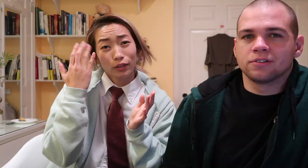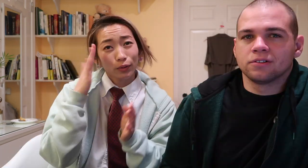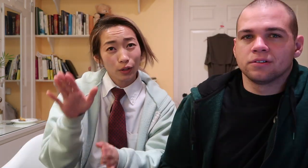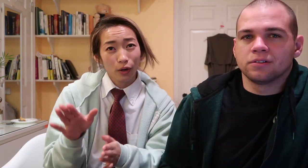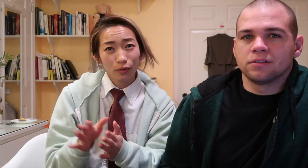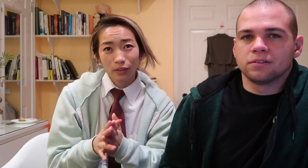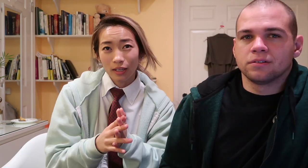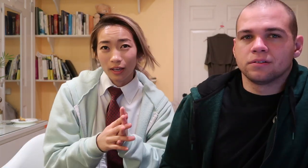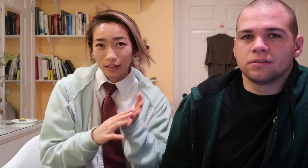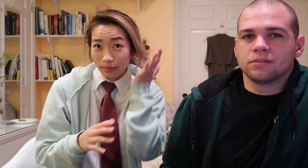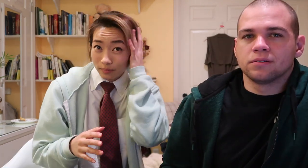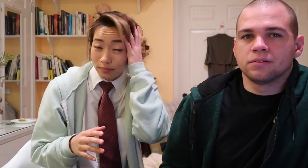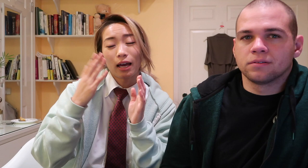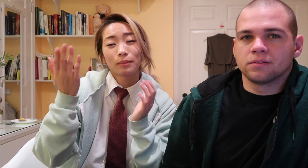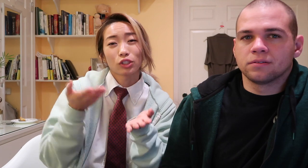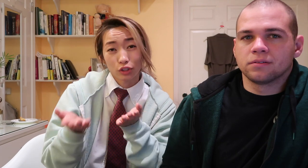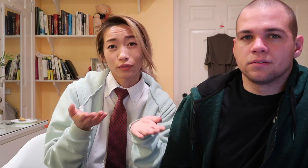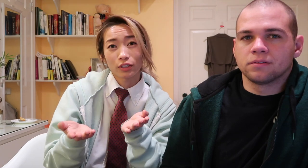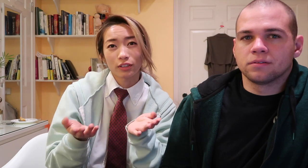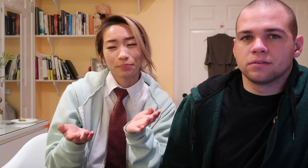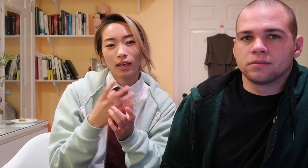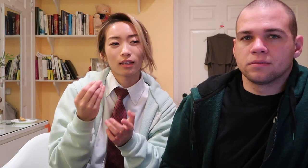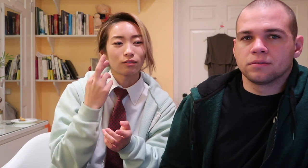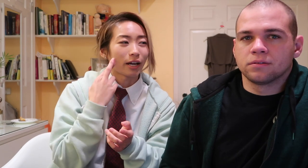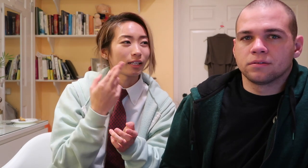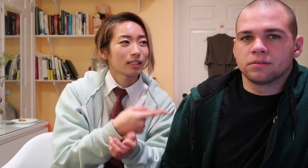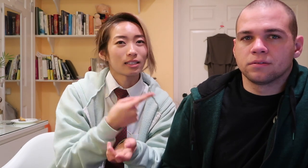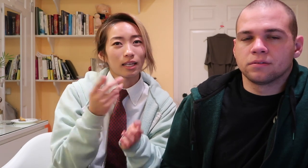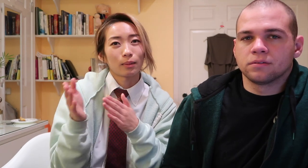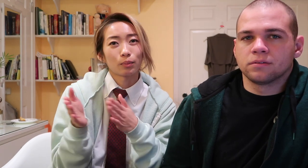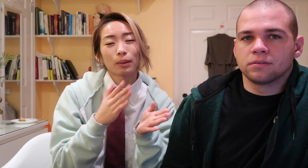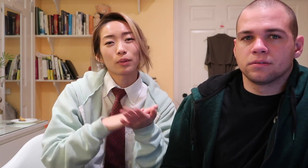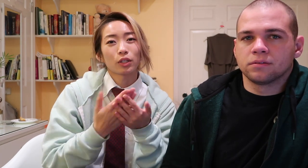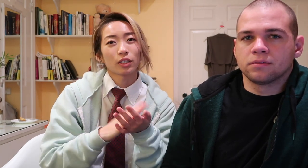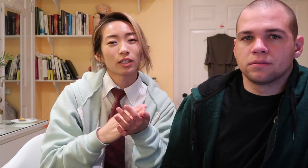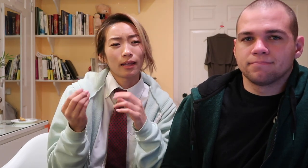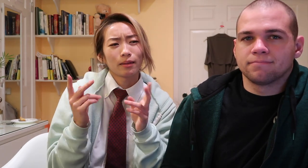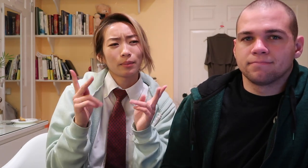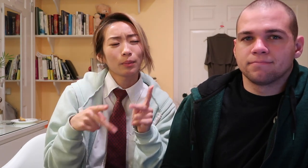if you don't know i'm a server and ryan's a prep cook